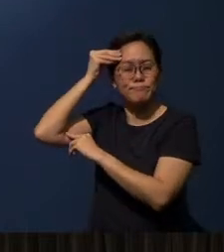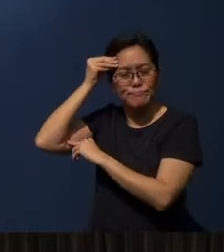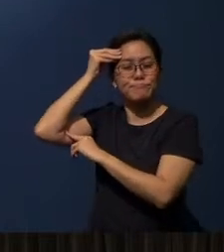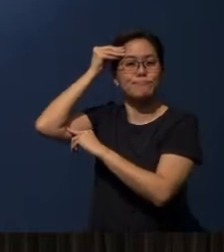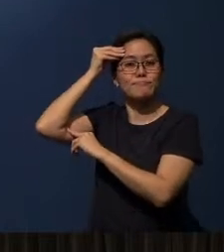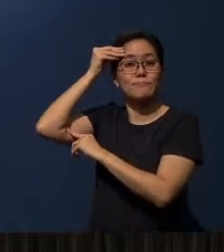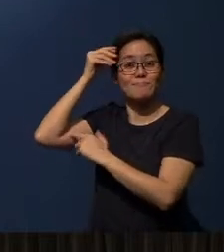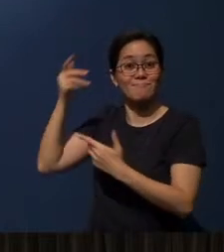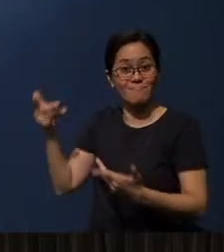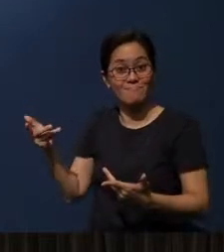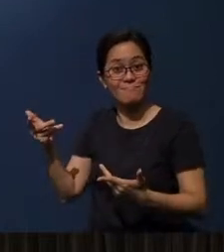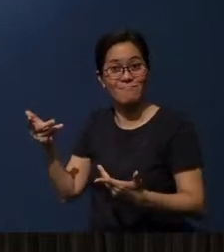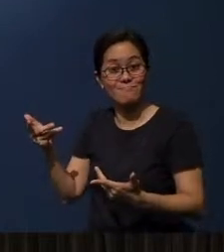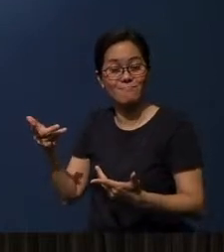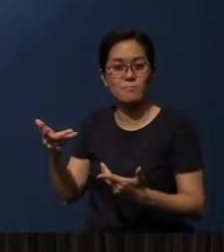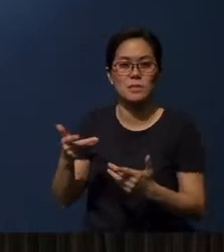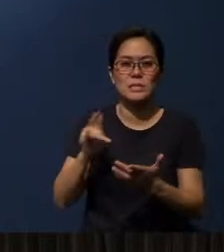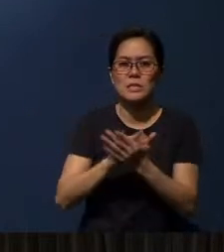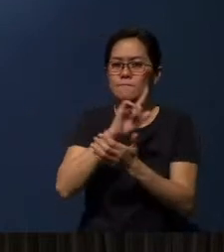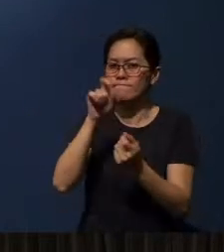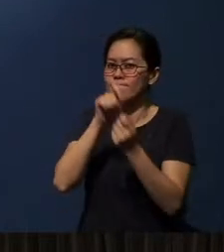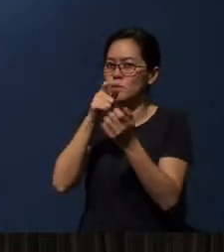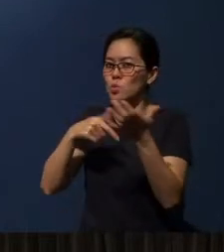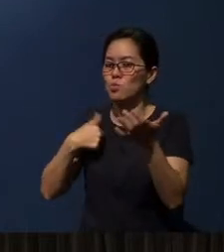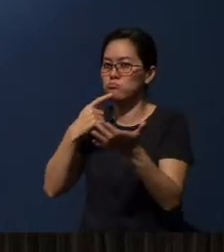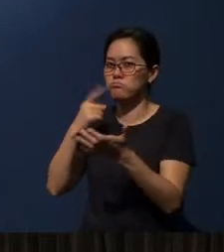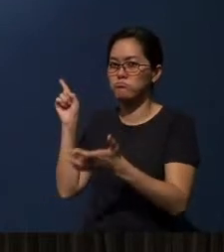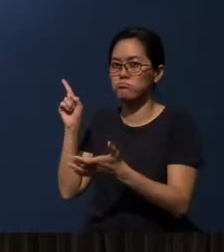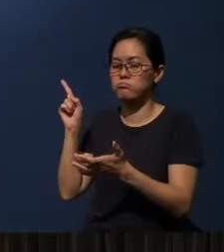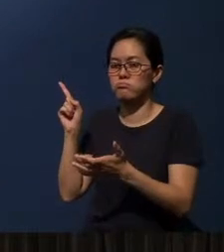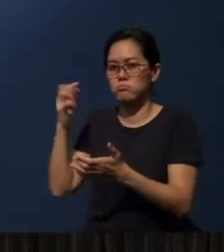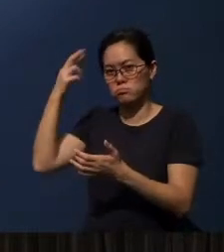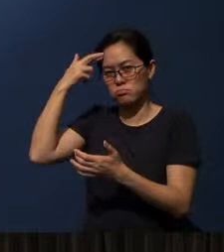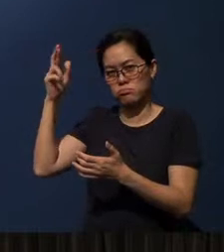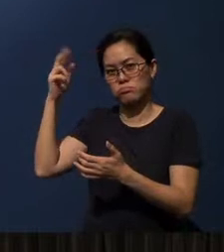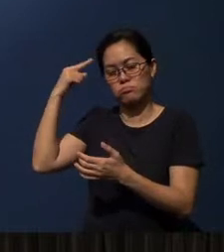That’s exactly what we talked about here in reflecting. It is meditation.